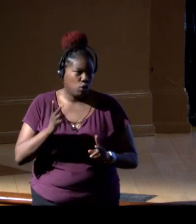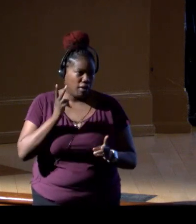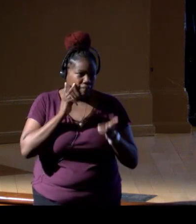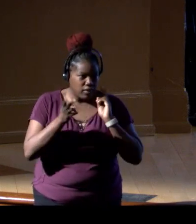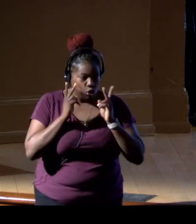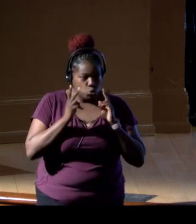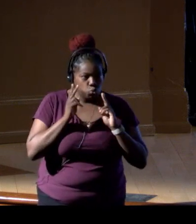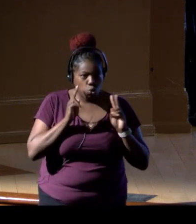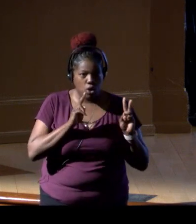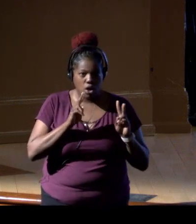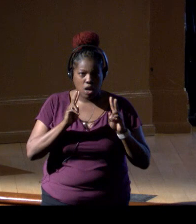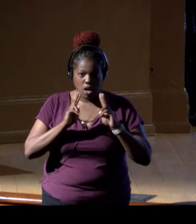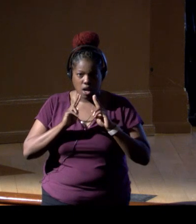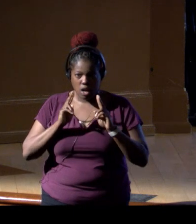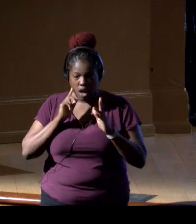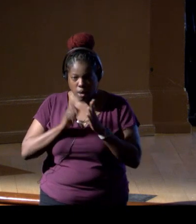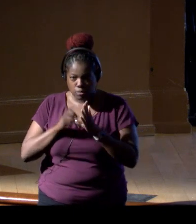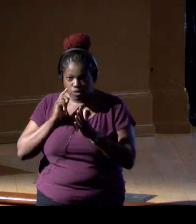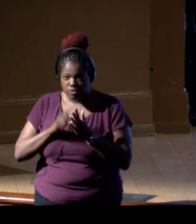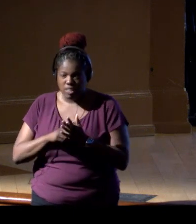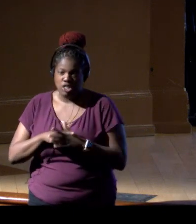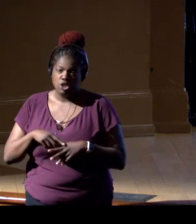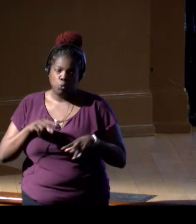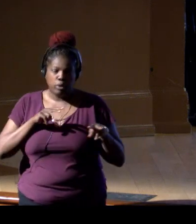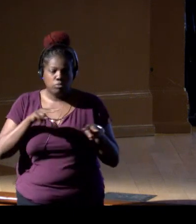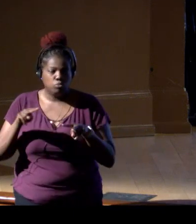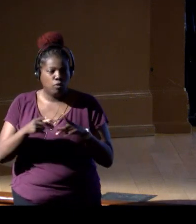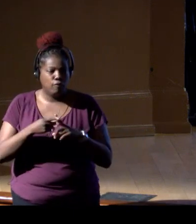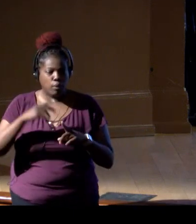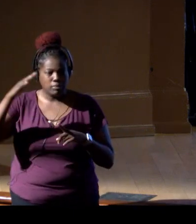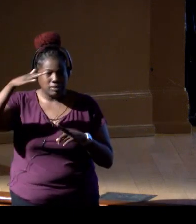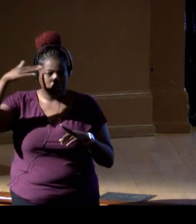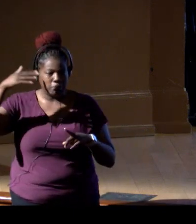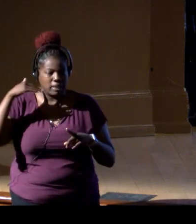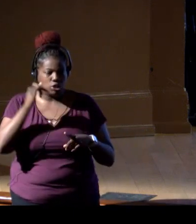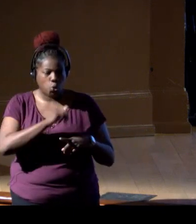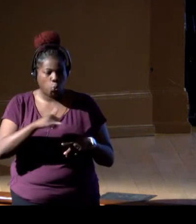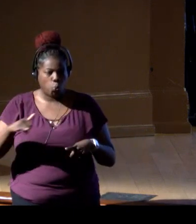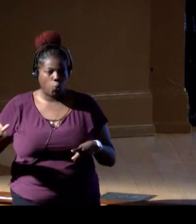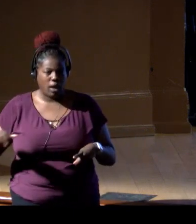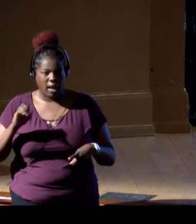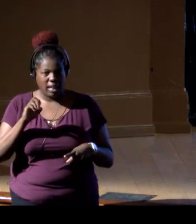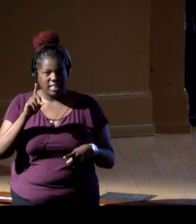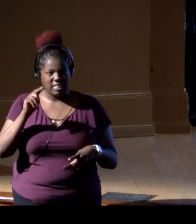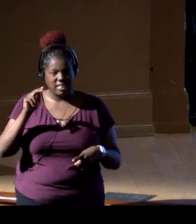We're developing things like whales from space. And so, eDNA fits very, very well into that